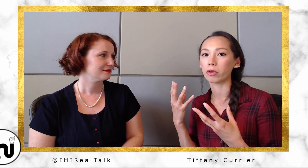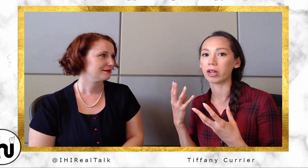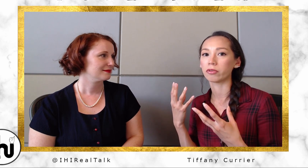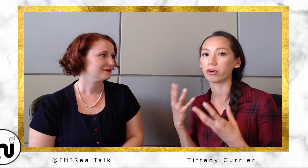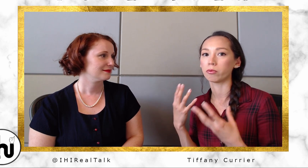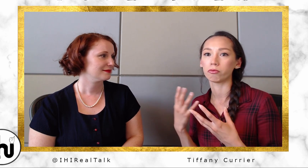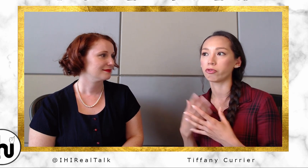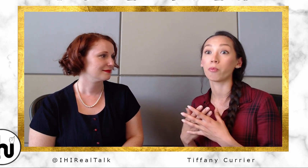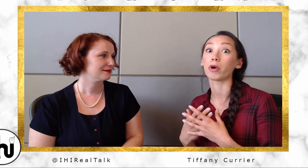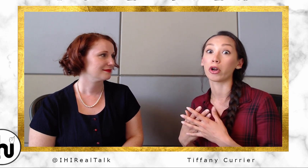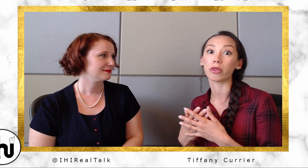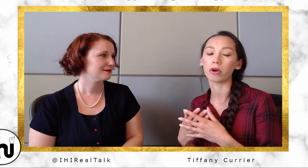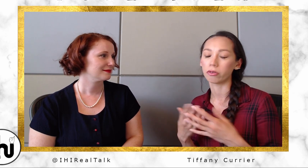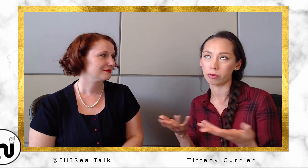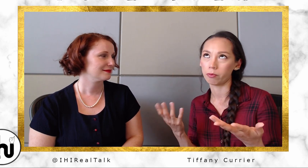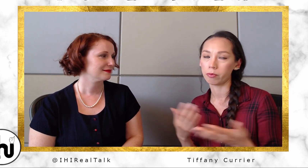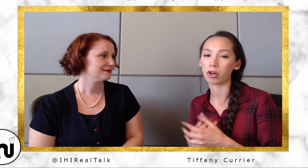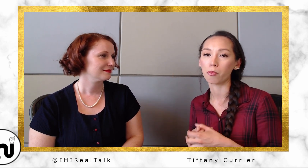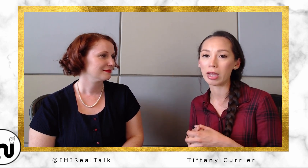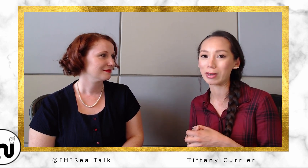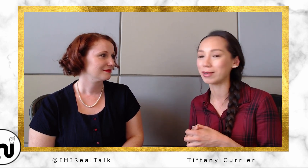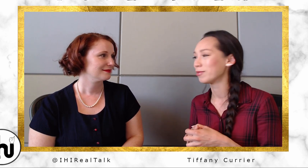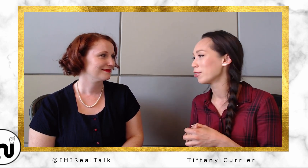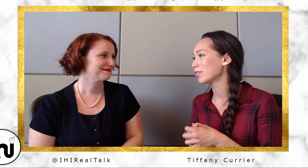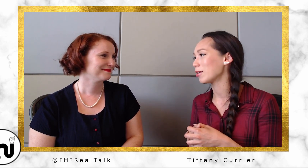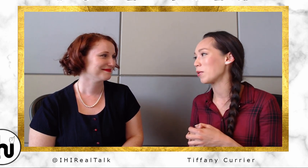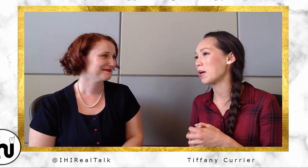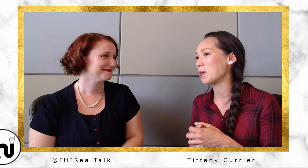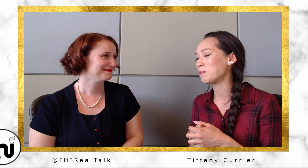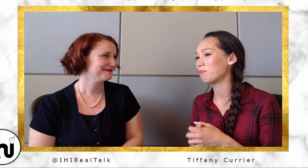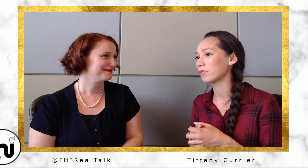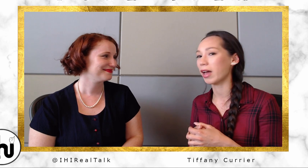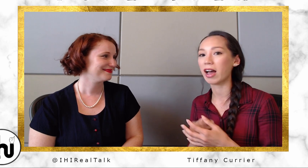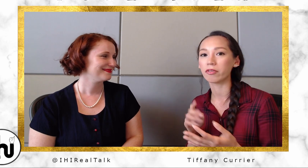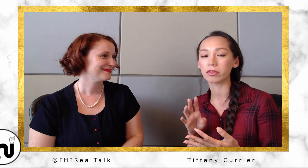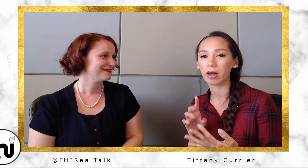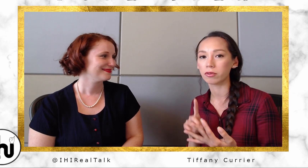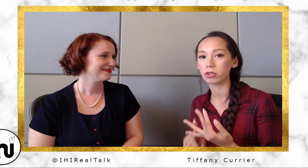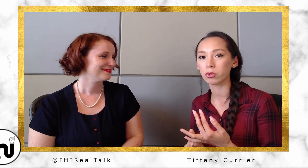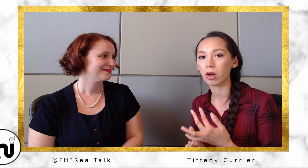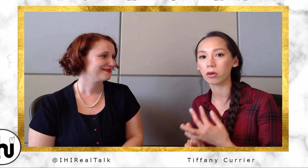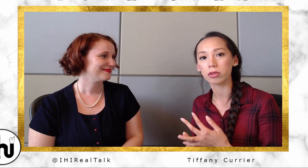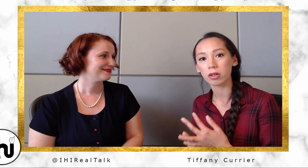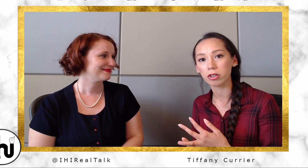from... from birth or from, you know, baby. So I have... I have two uncles that are Deaf.